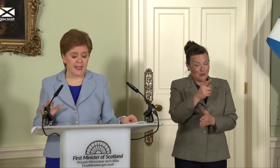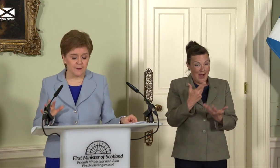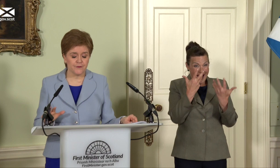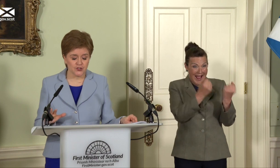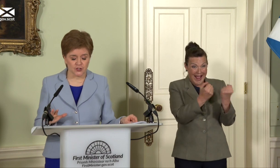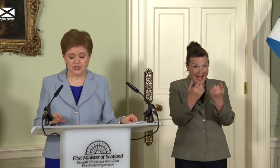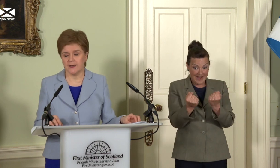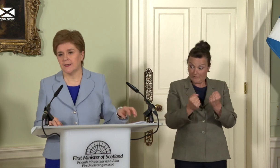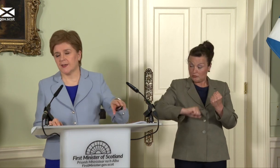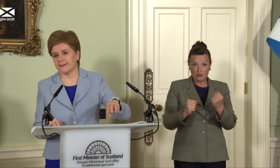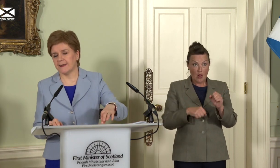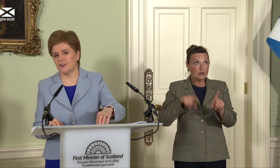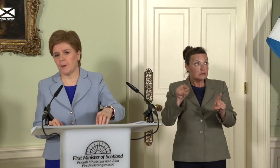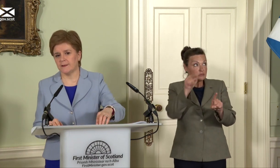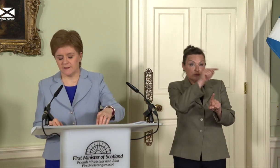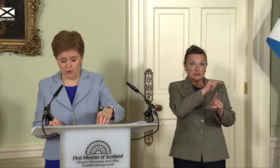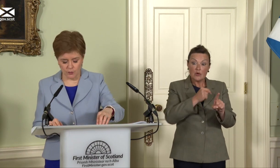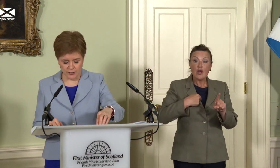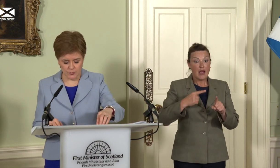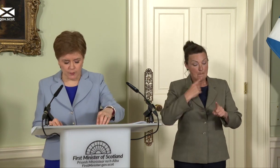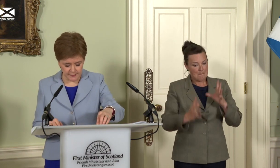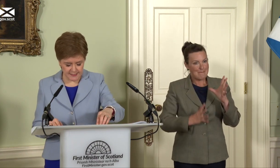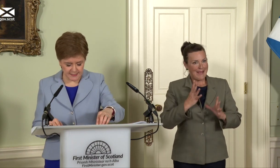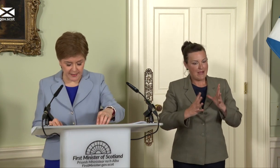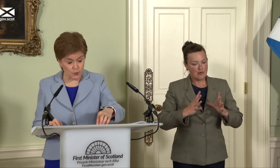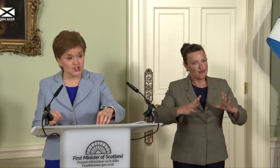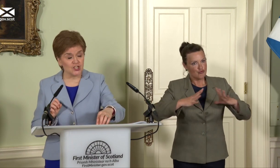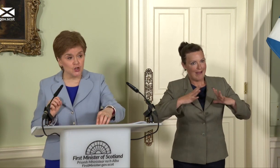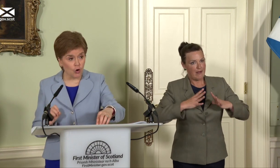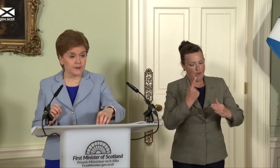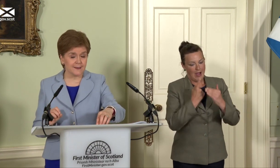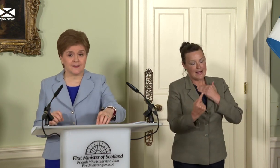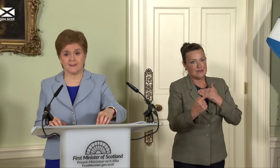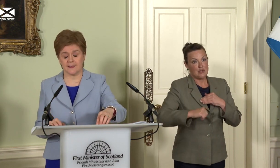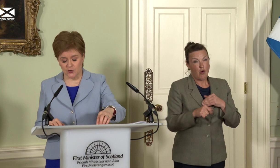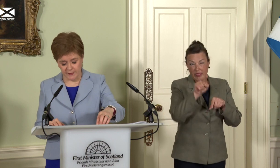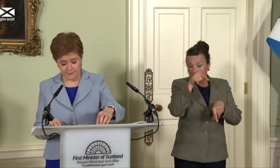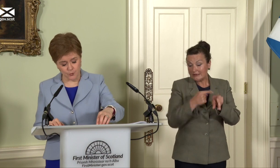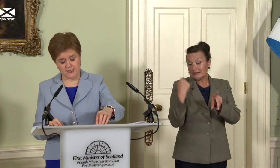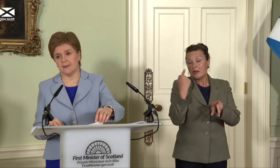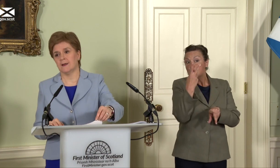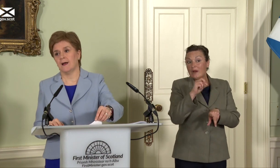infrastructure that an independent Scotland will need, and which did not exist in 2014,